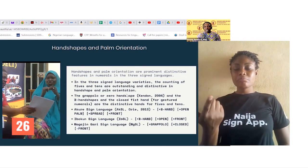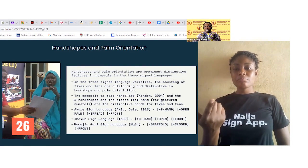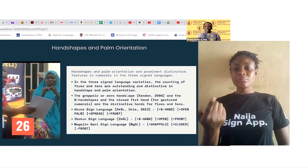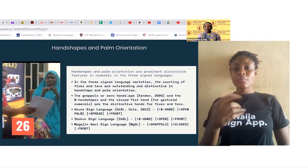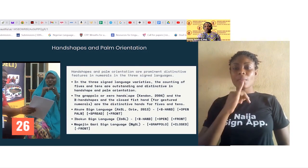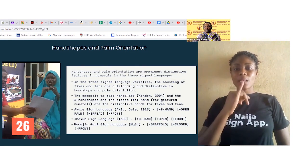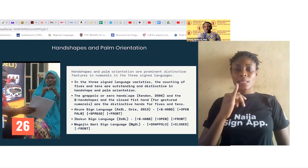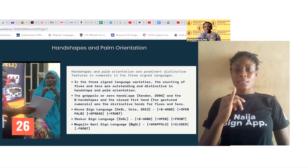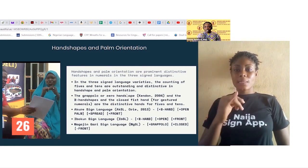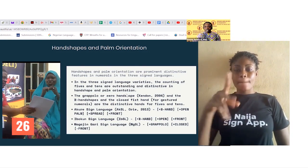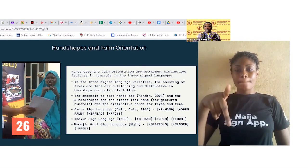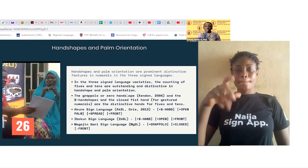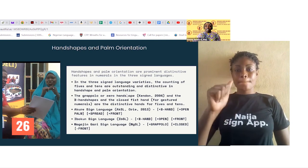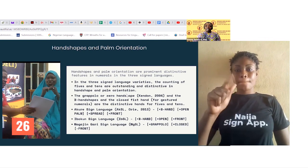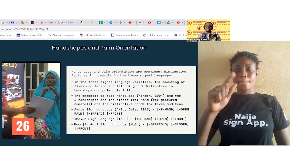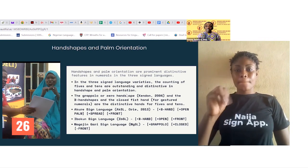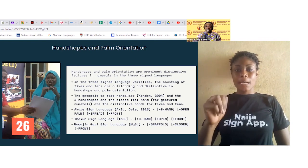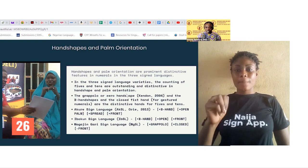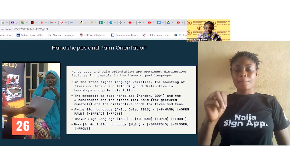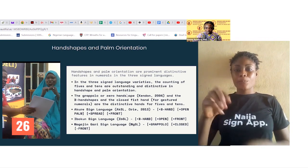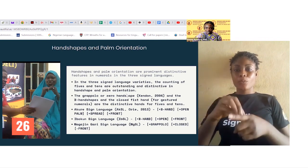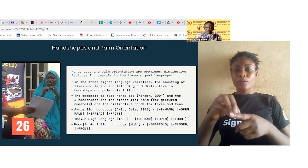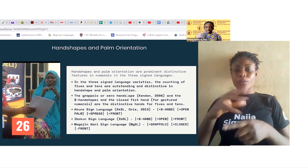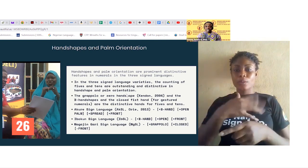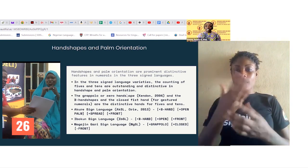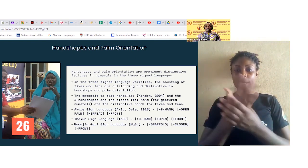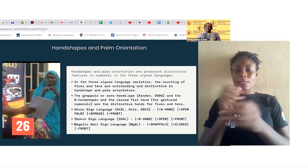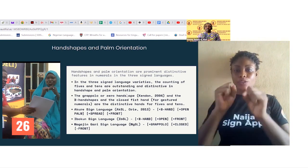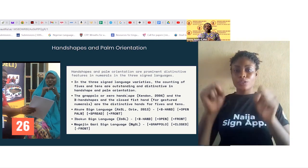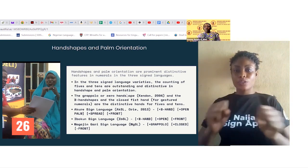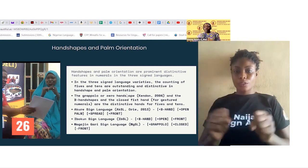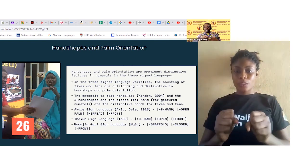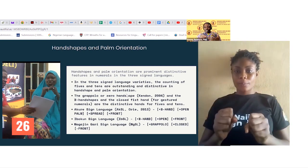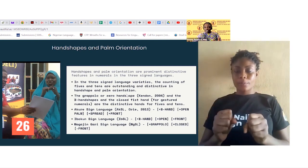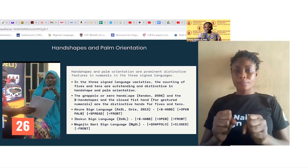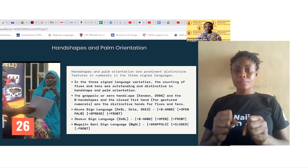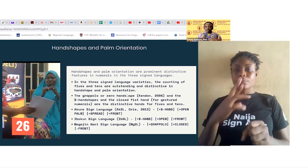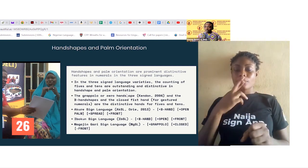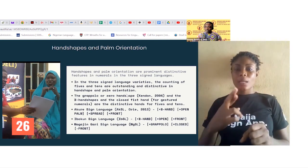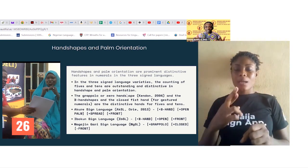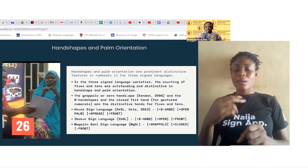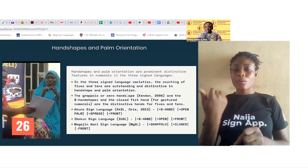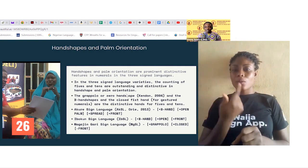at is palm orientation and handshapes. Handshapes and palm orientation are prominent distinctive